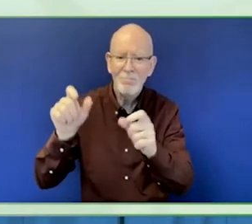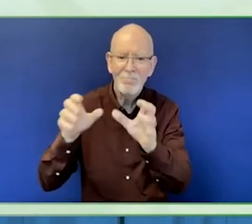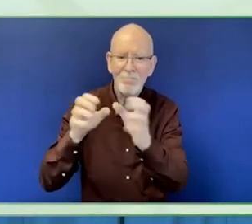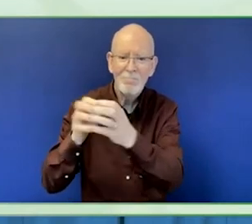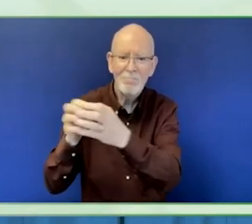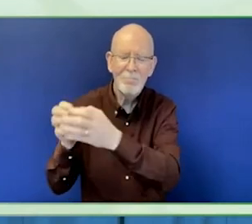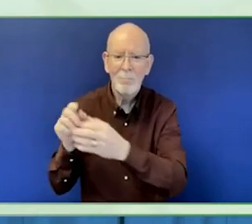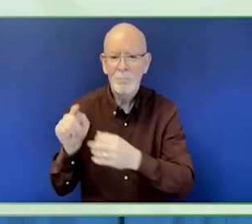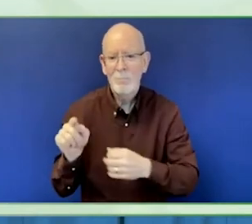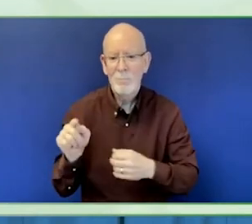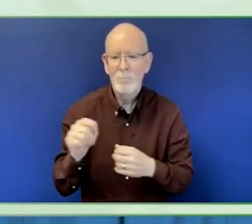team to do our best.